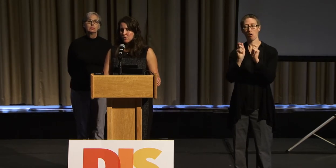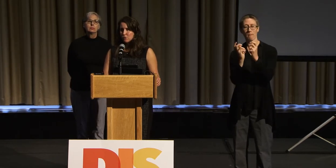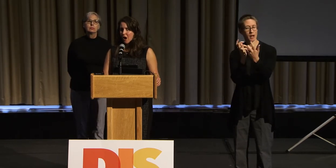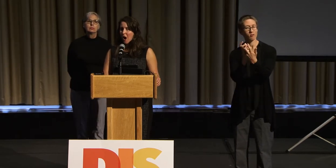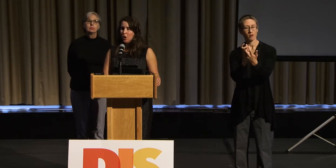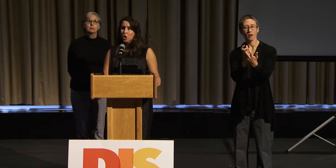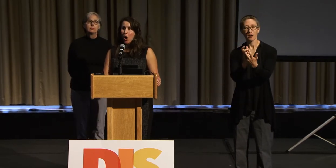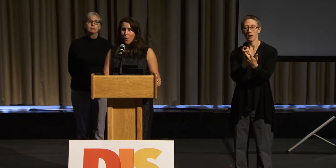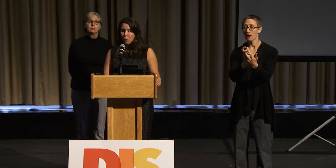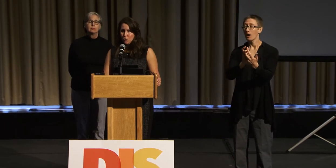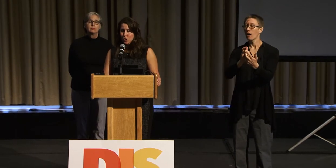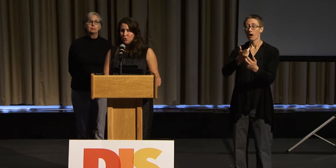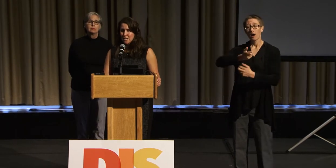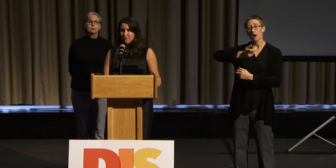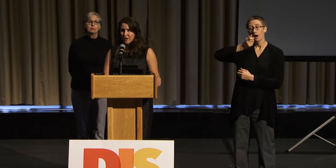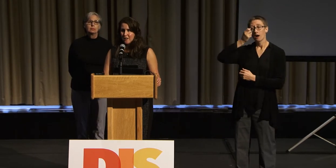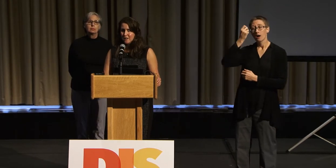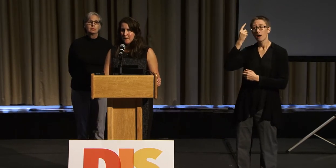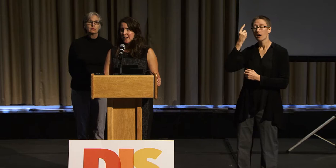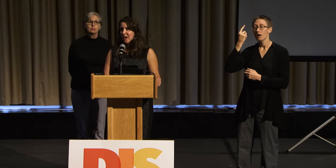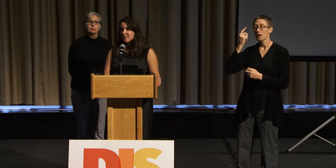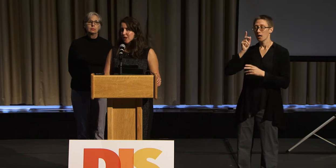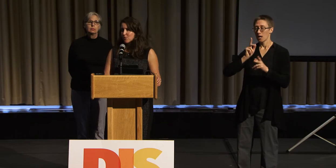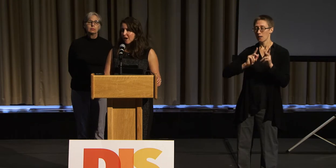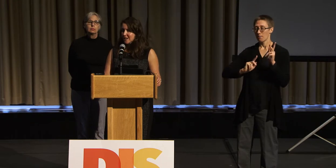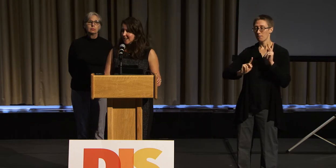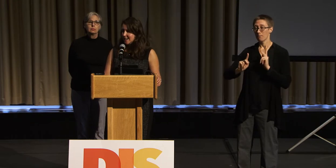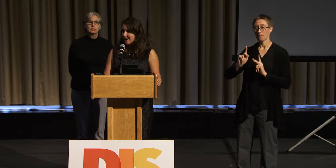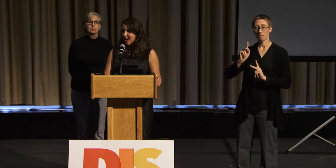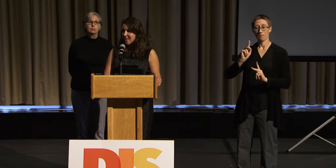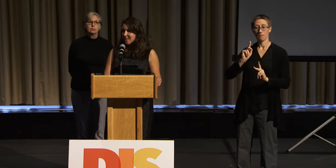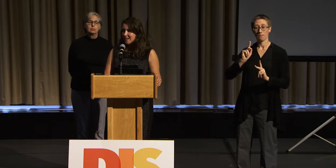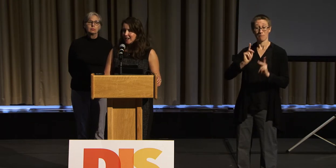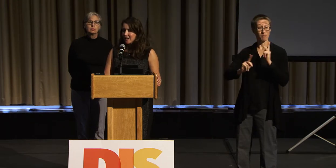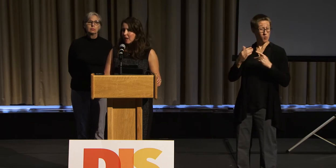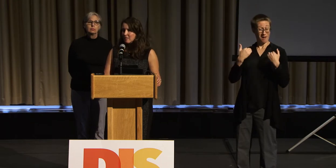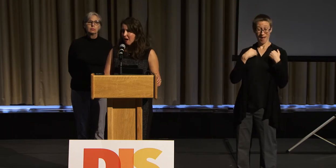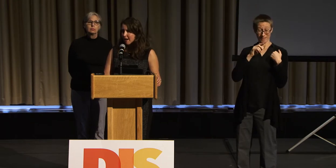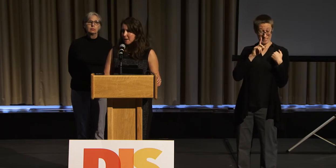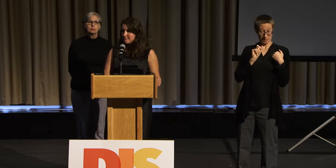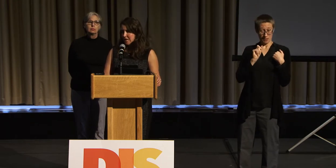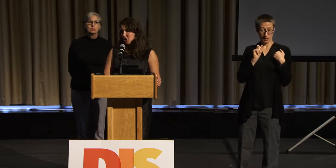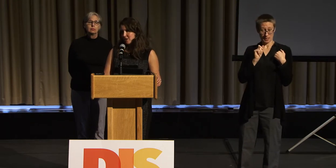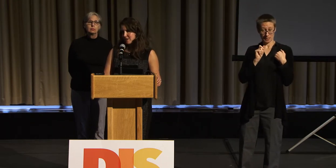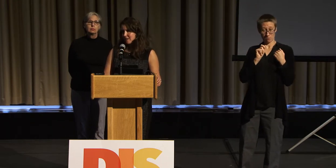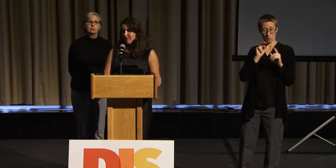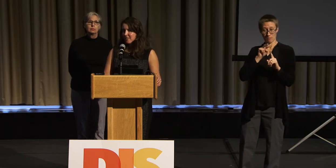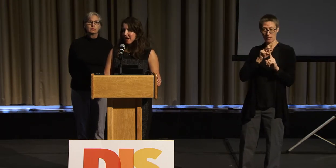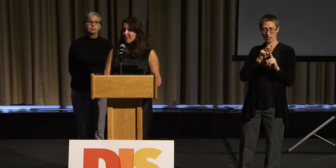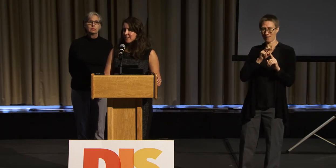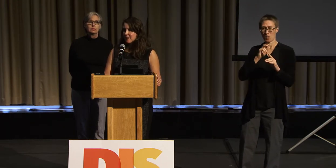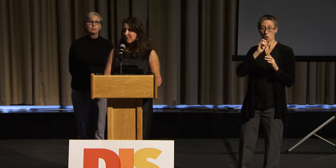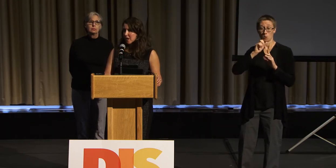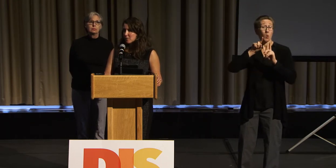do not go to the event because they do not see any line mentioning that the event will